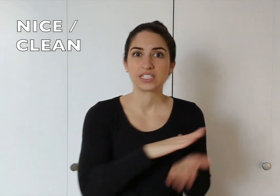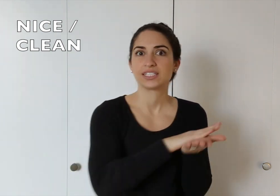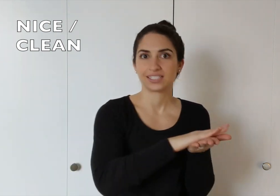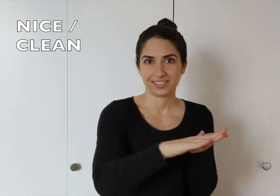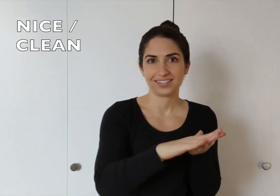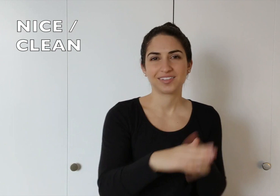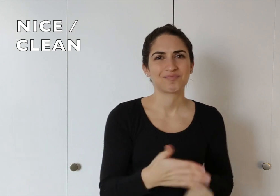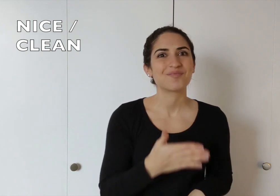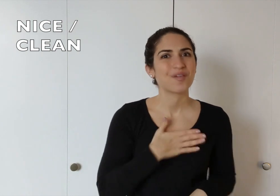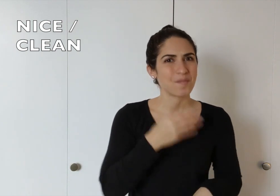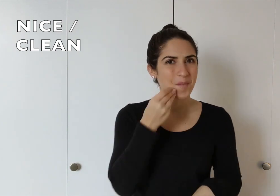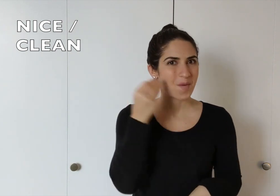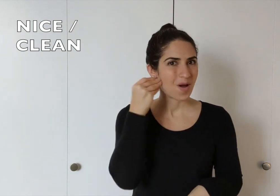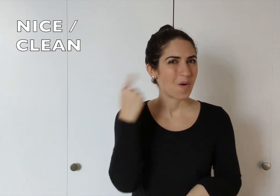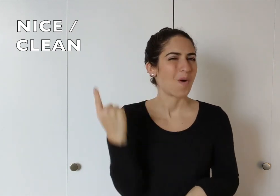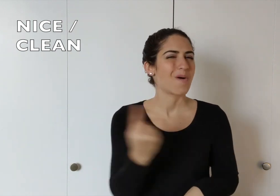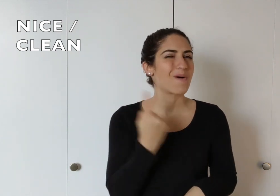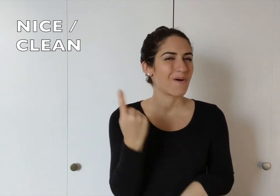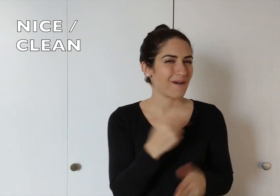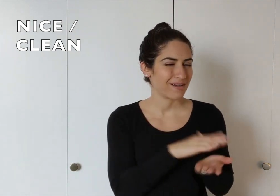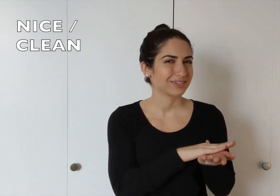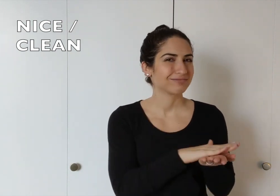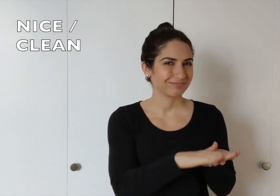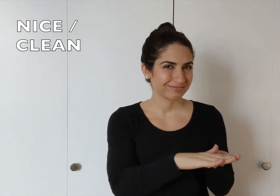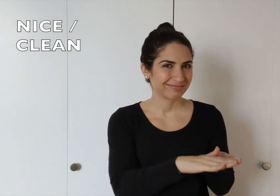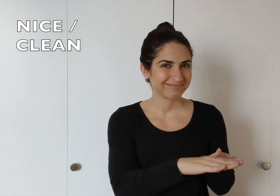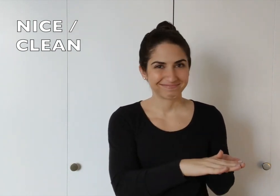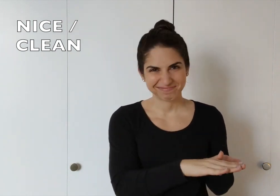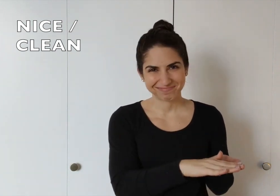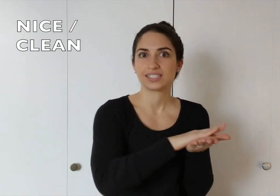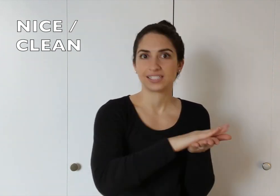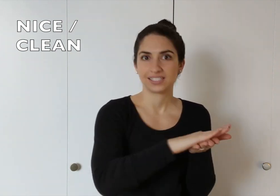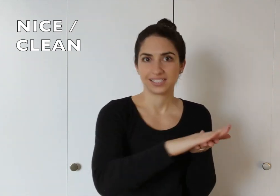CLEAN. "My home is always clean."